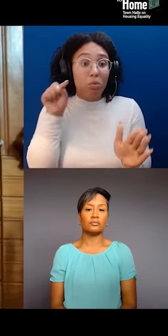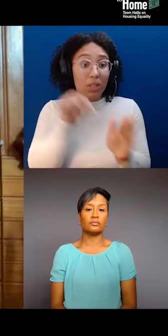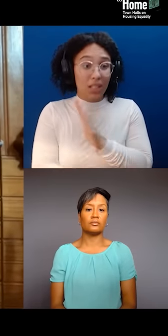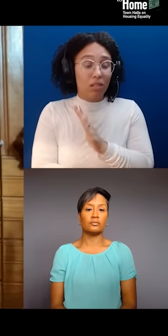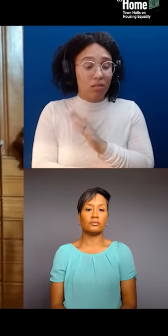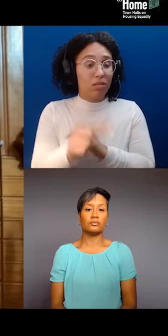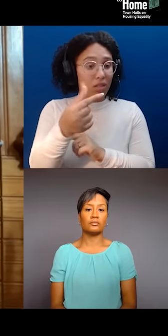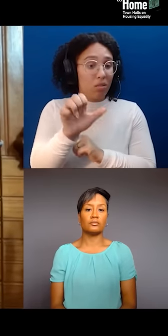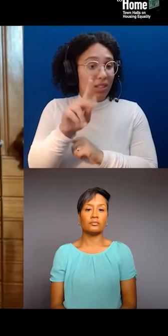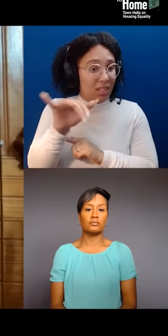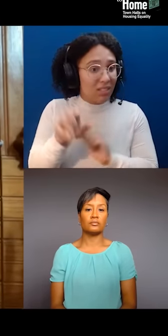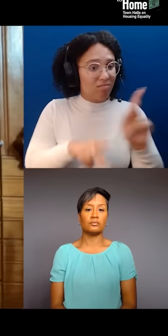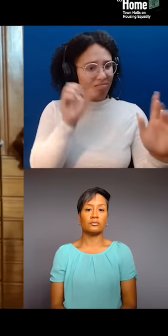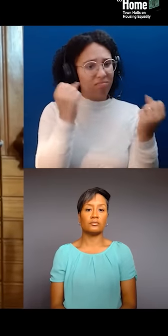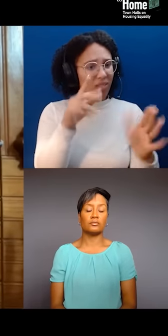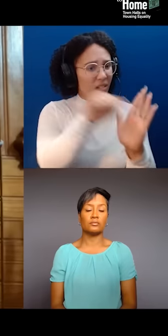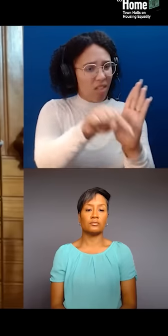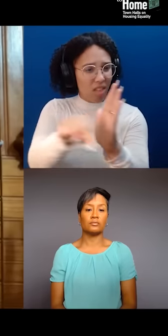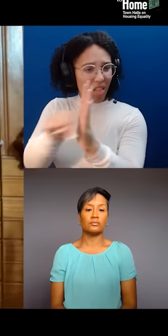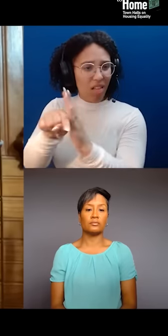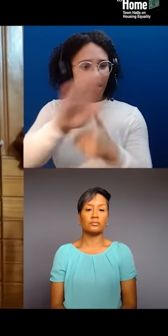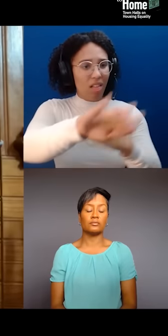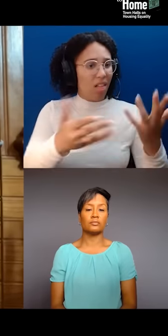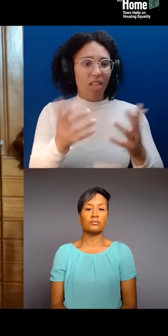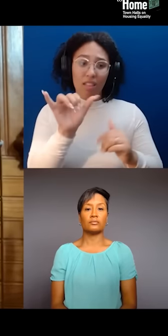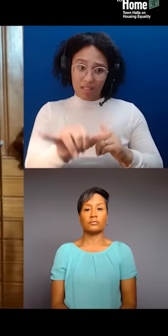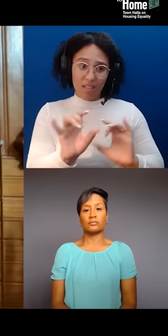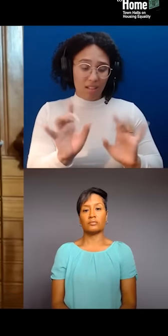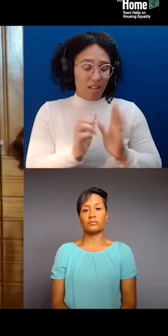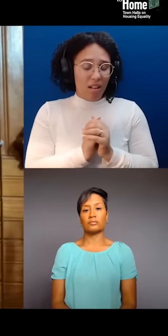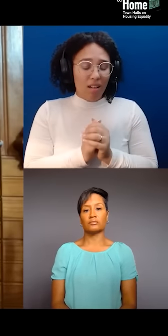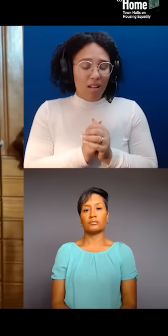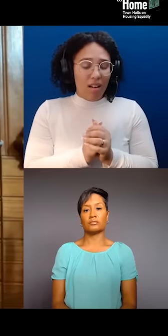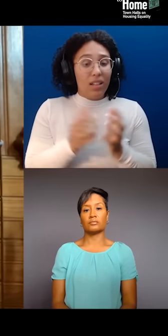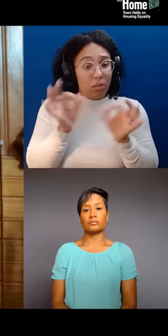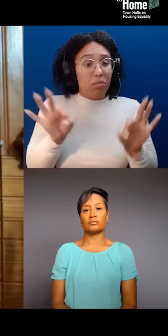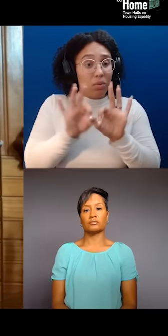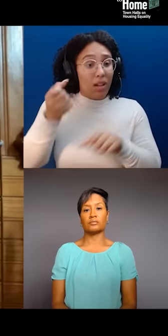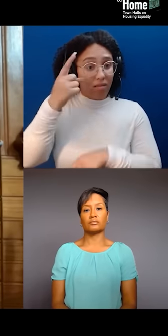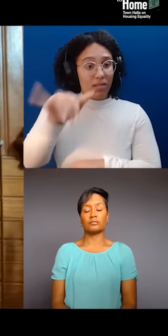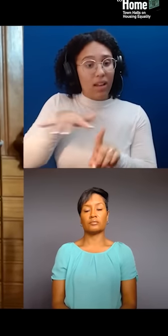within that context. But also kind of provocation. So, what we did at Forge most recently,